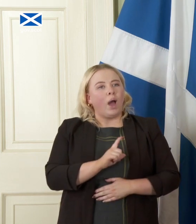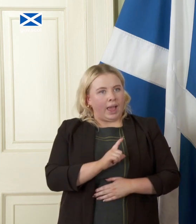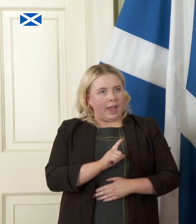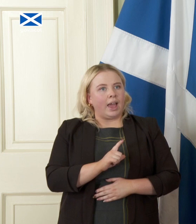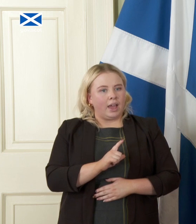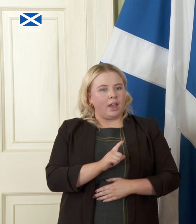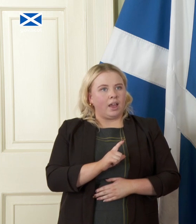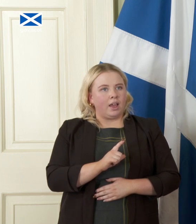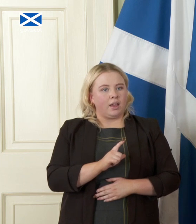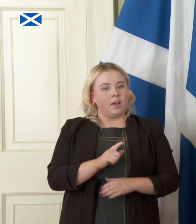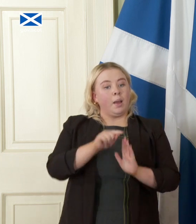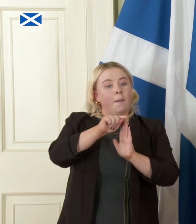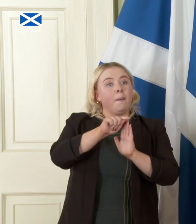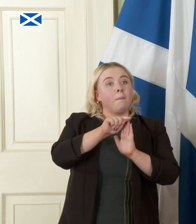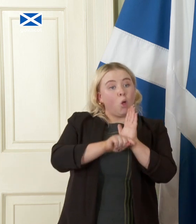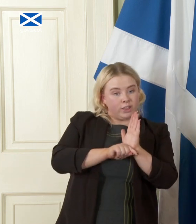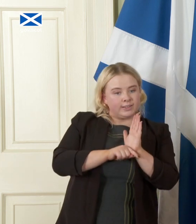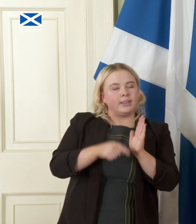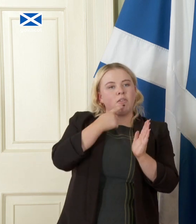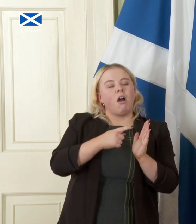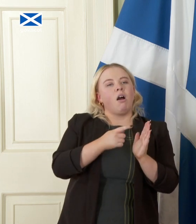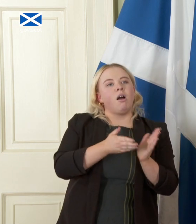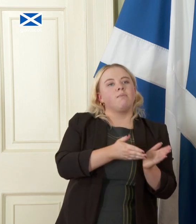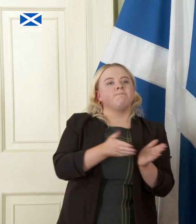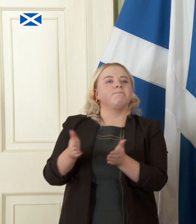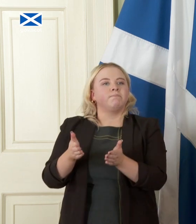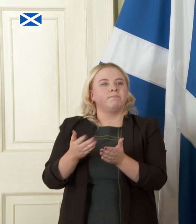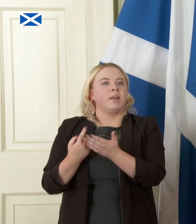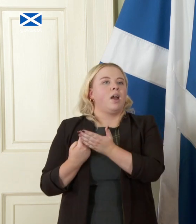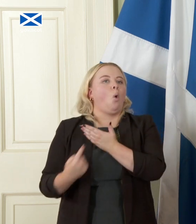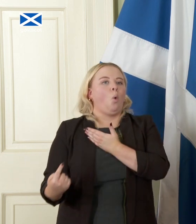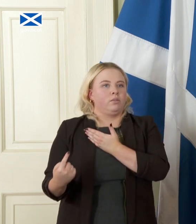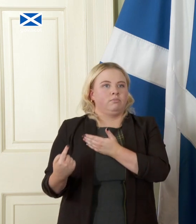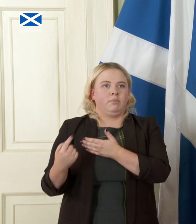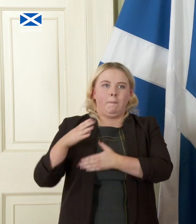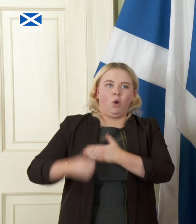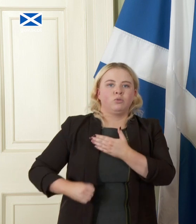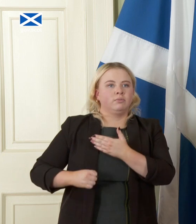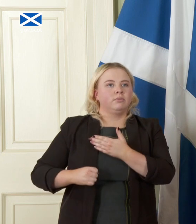steering the policy of moving to a separate currency as soon as practicable now why don't